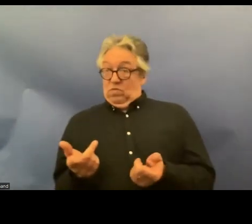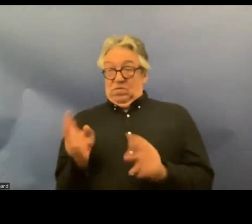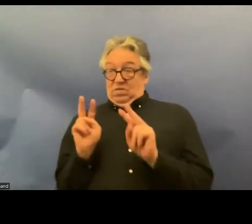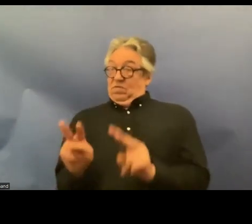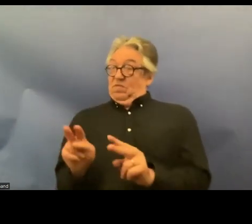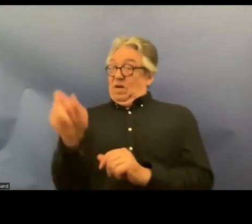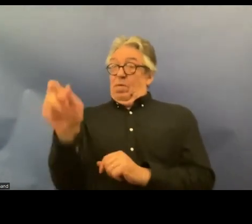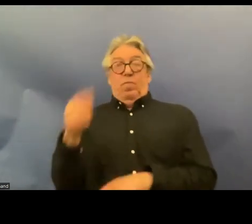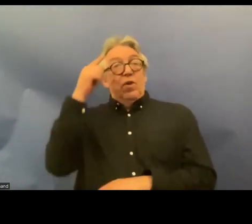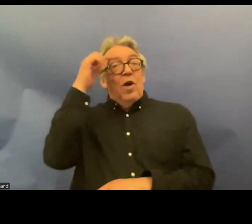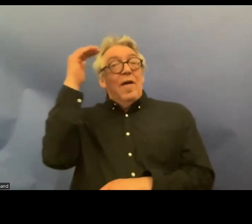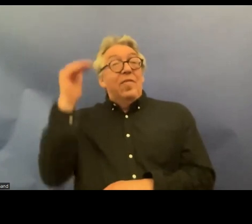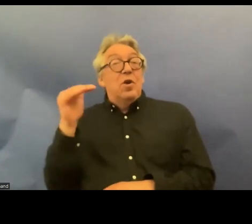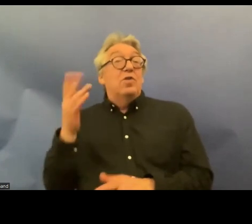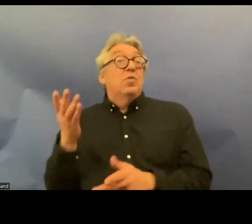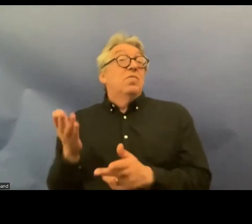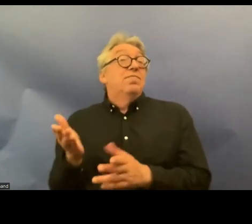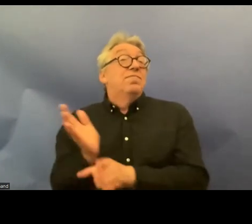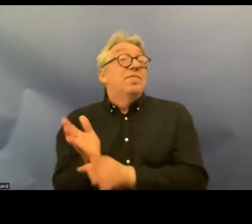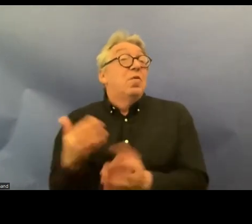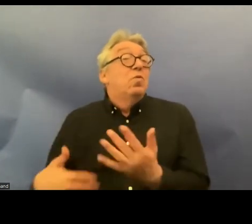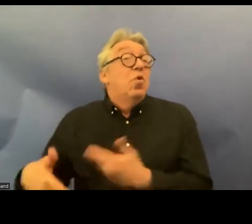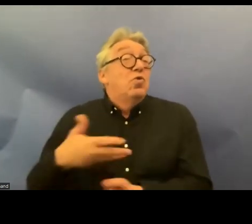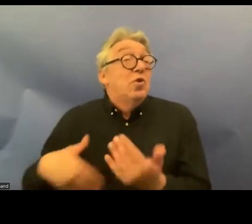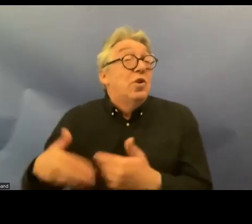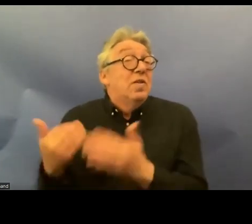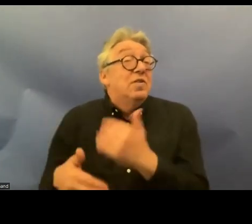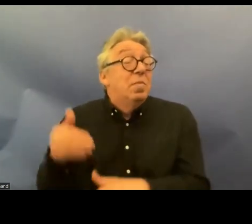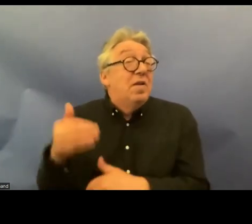intellectual and psychosocial disabilities and that usually goes to